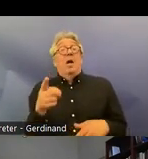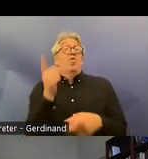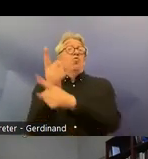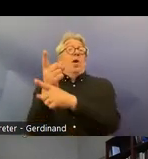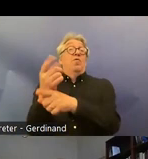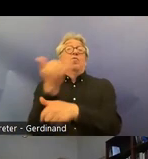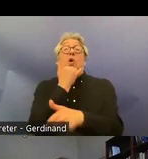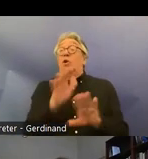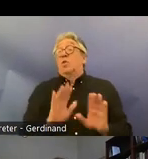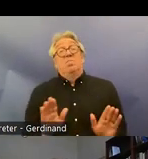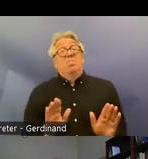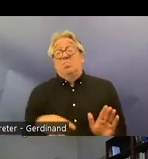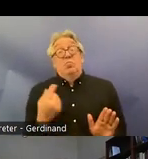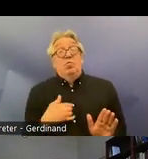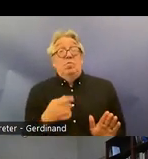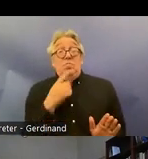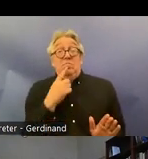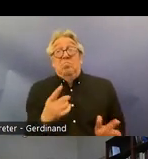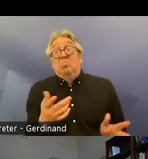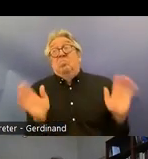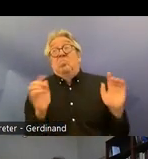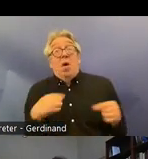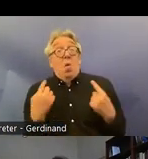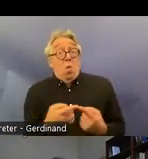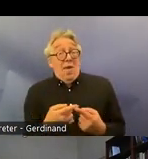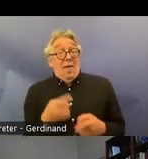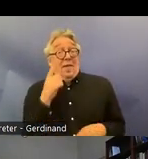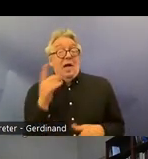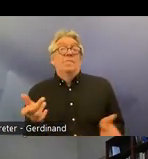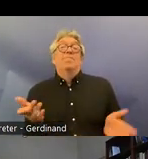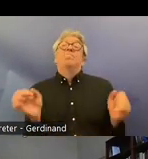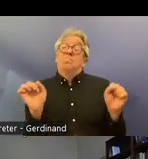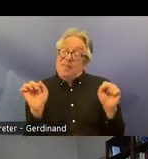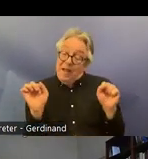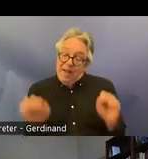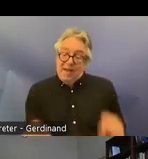they are justifiable um leaving it for further